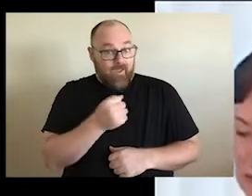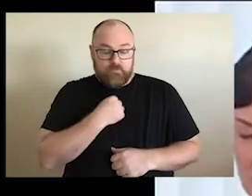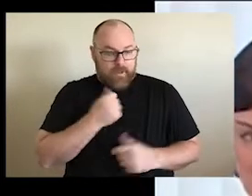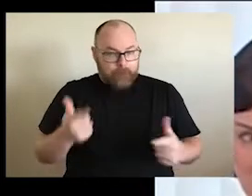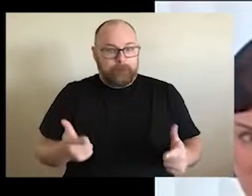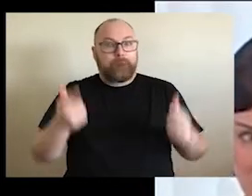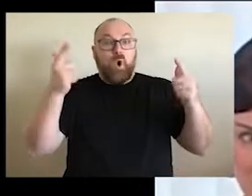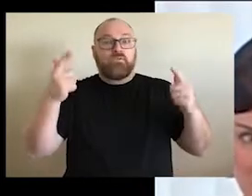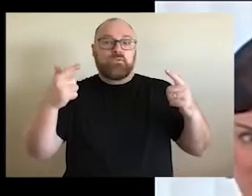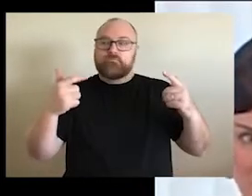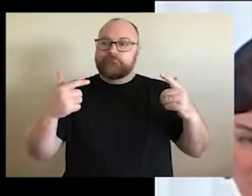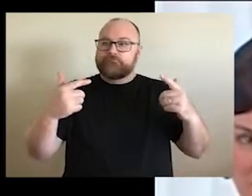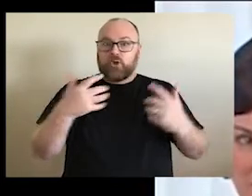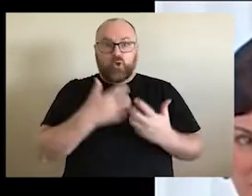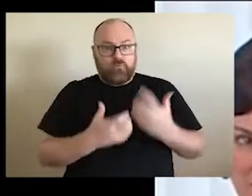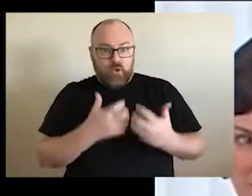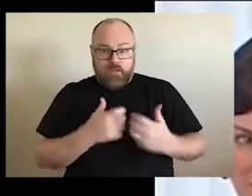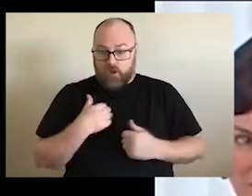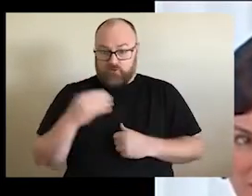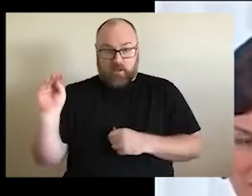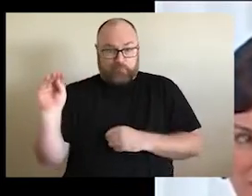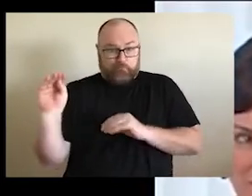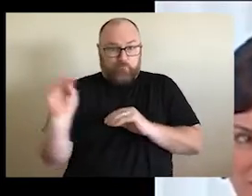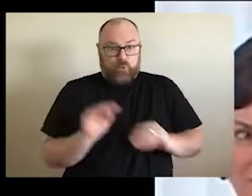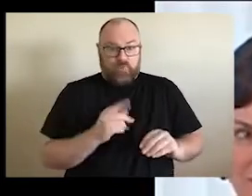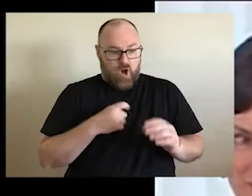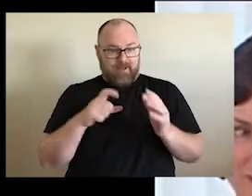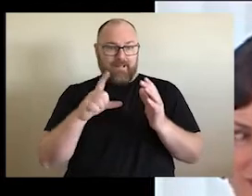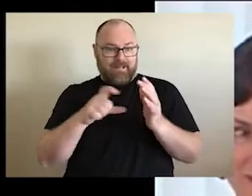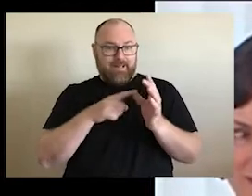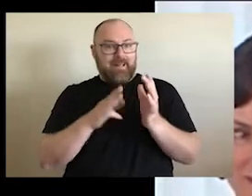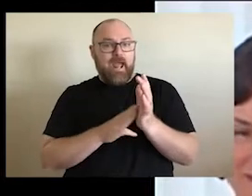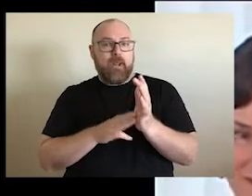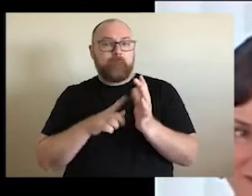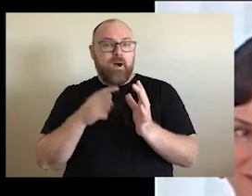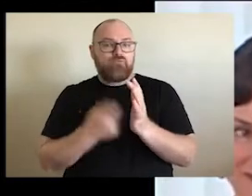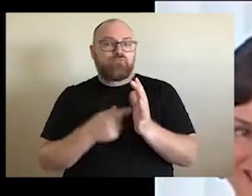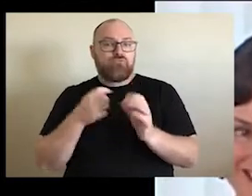moved and I'm in Cammeraygal Country and find it out and say it like a grace. It's a